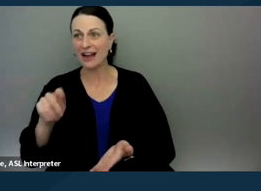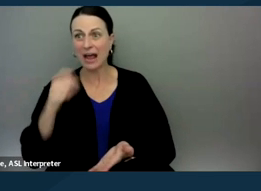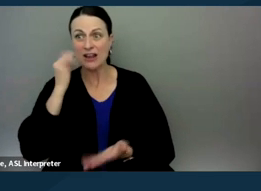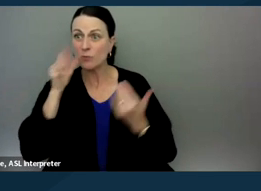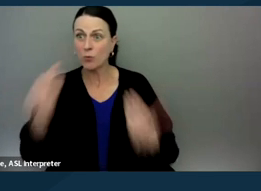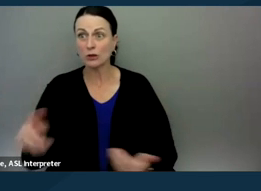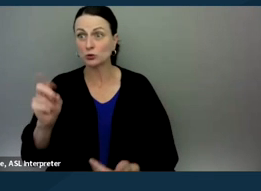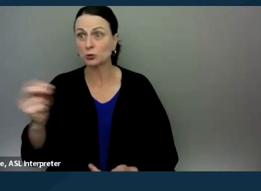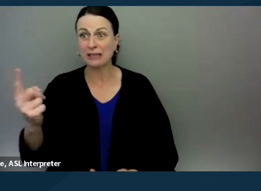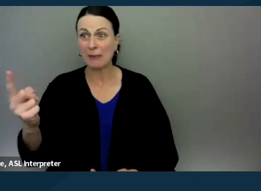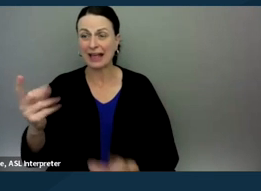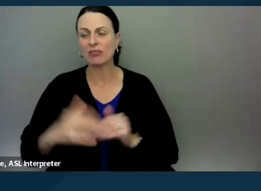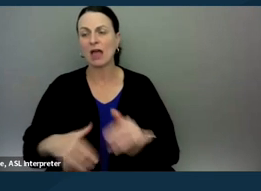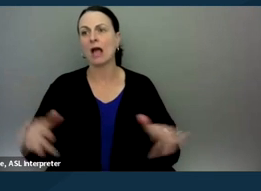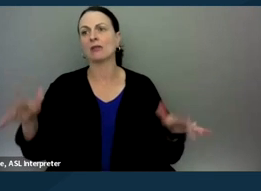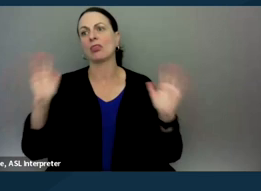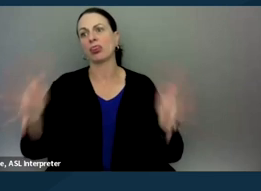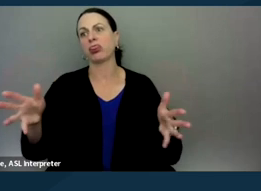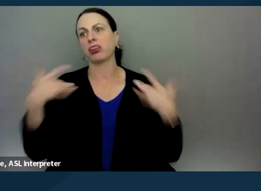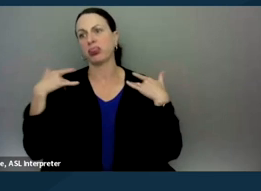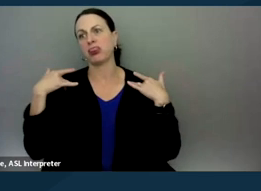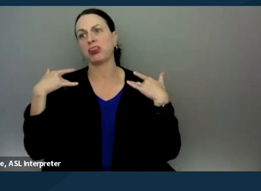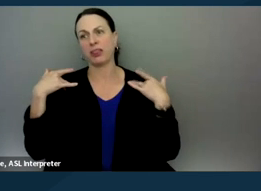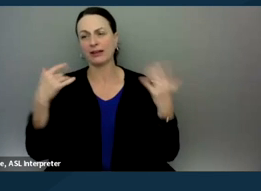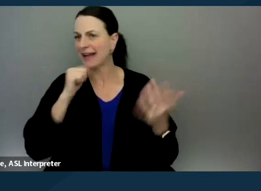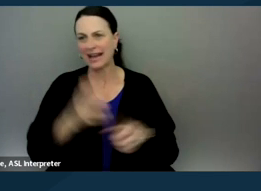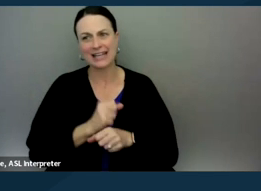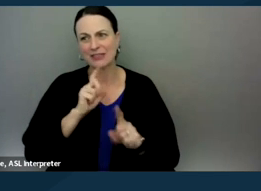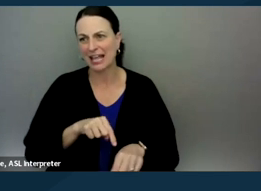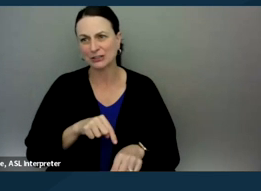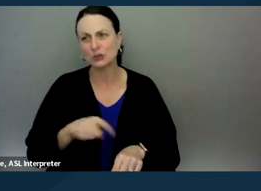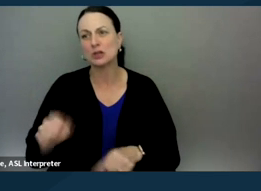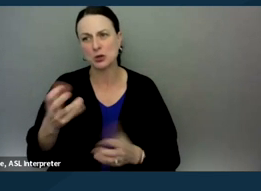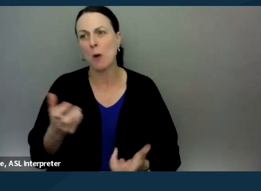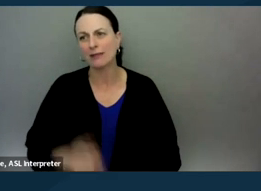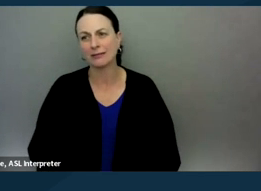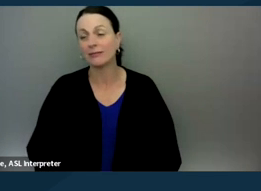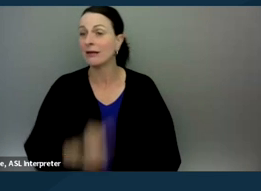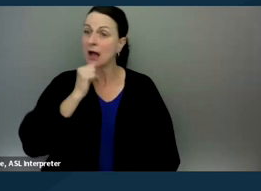than to just leave things in limbo and not get the answers that you're seeking. And again, it's not my job to tell them